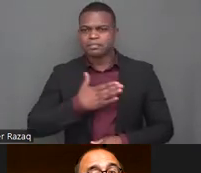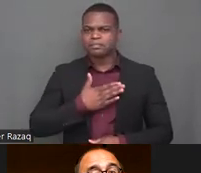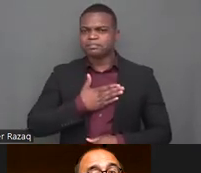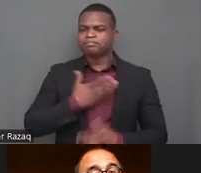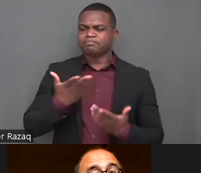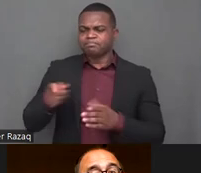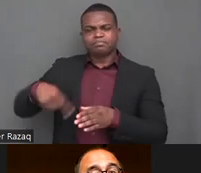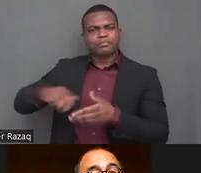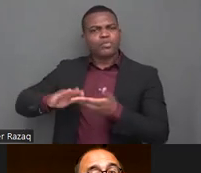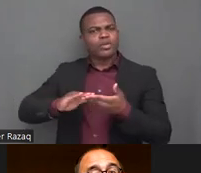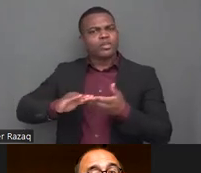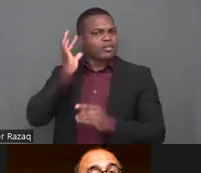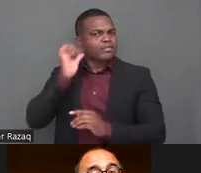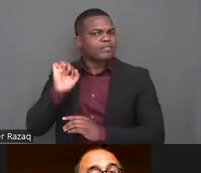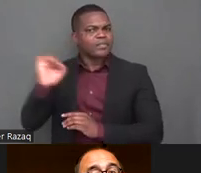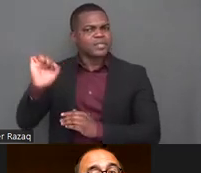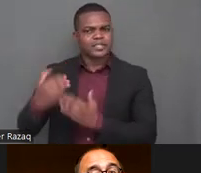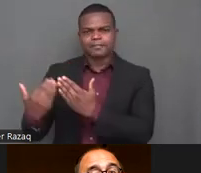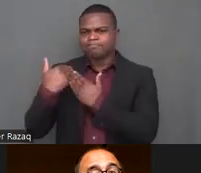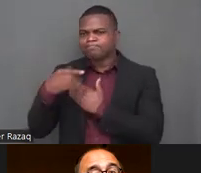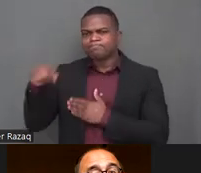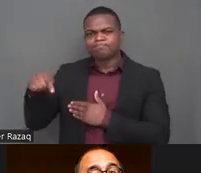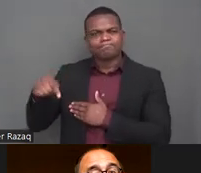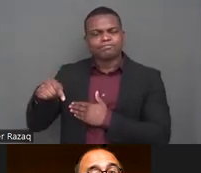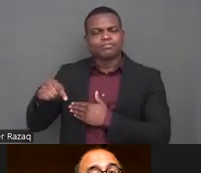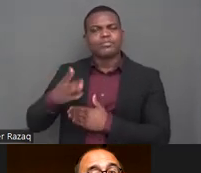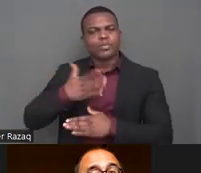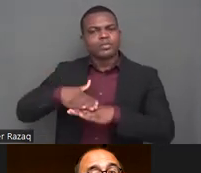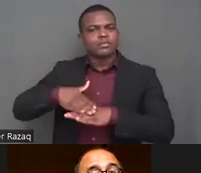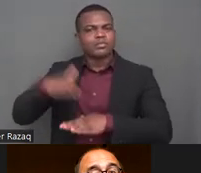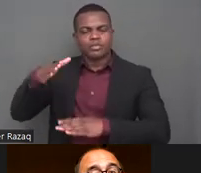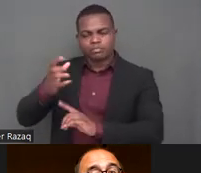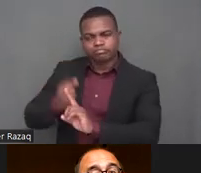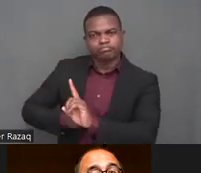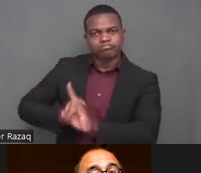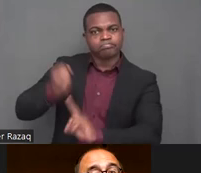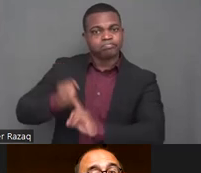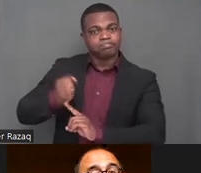um at korea we really do believe that sexual and reproductive health and rights are central to